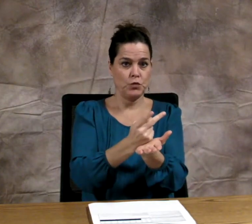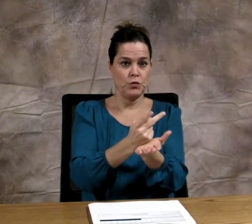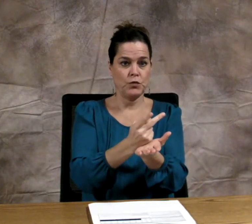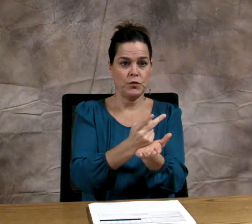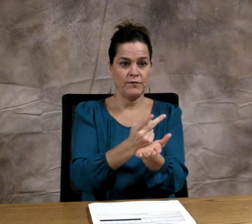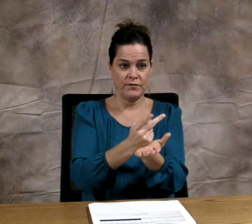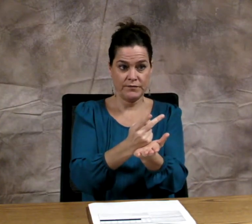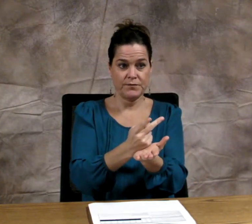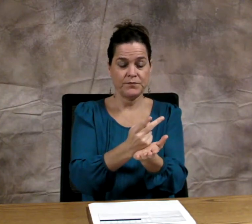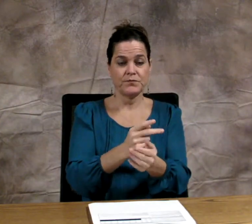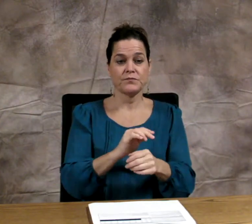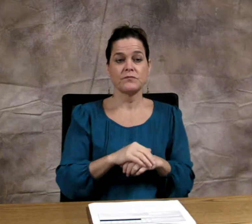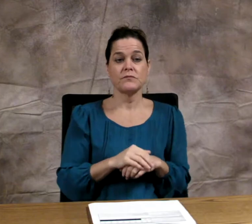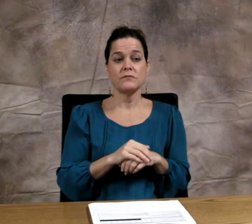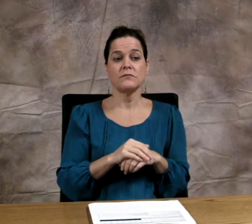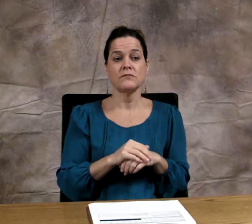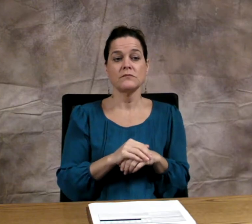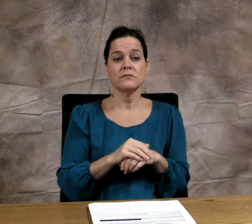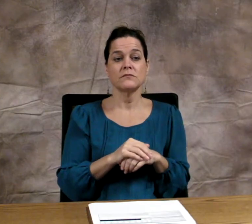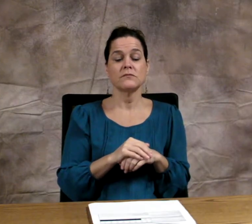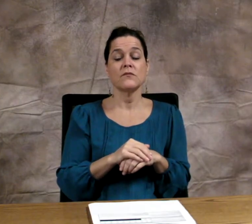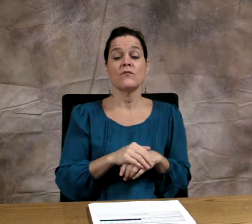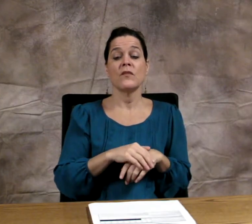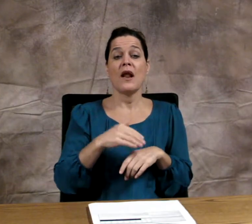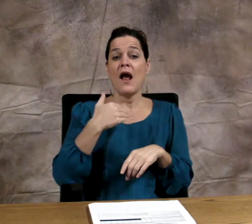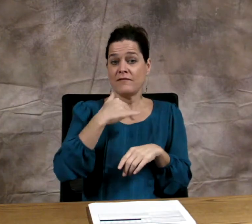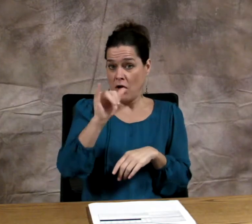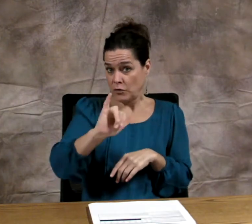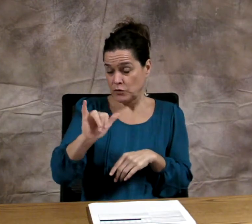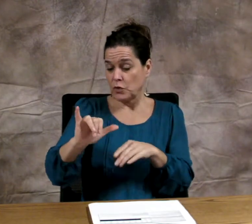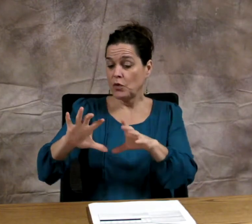but are not yet officially certified.